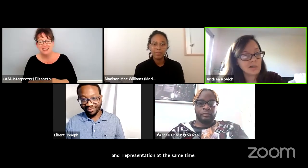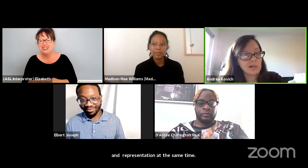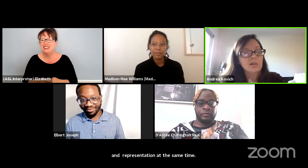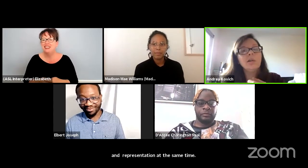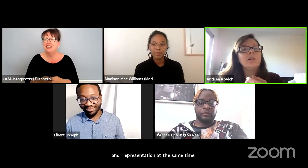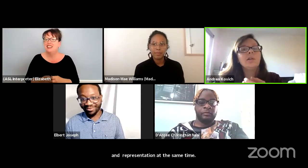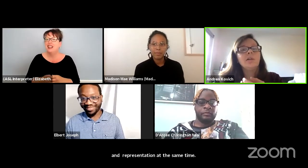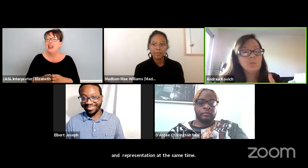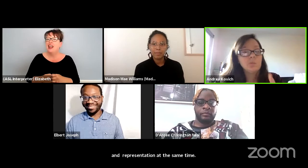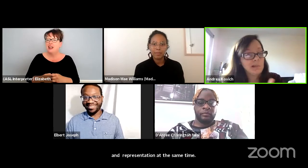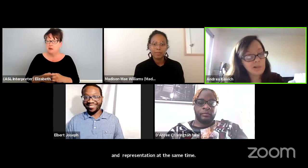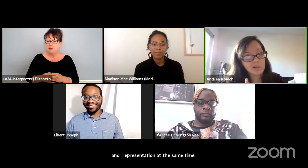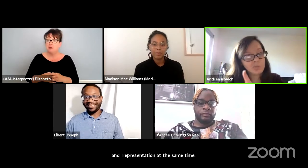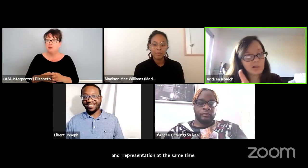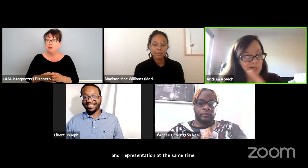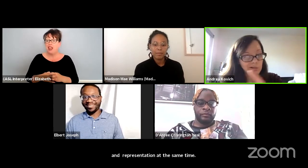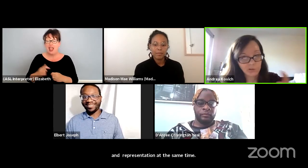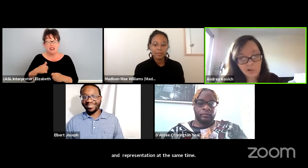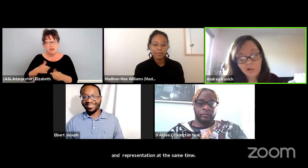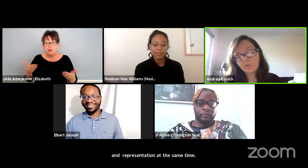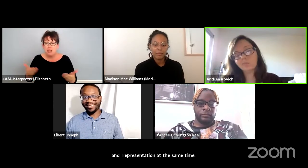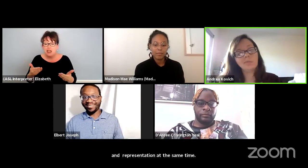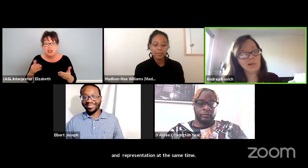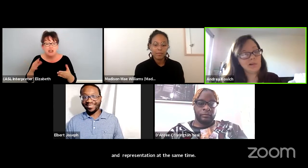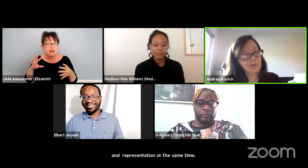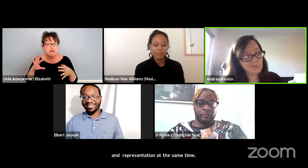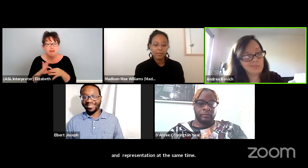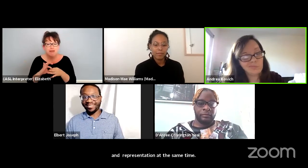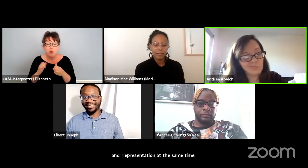and to be here with you all. Thank you.